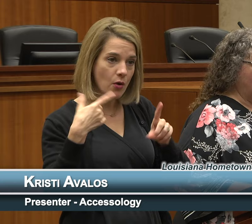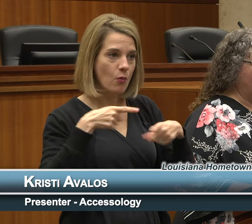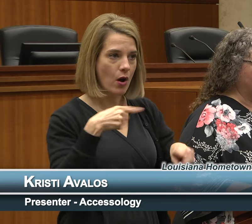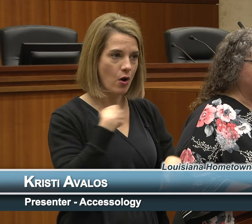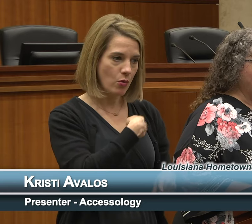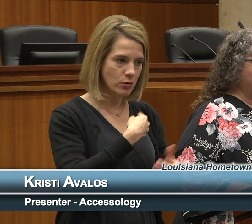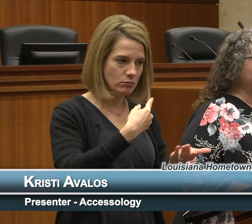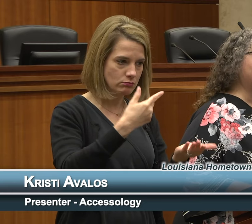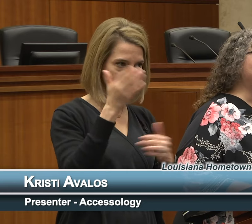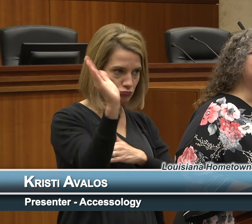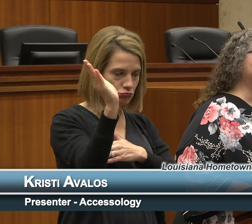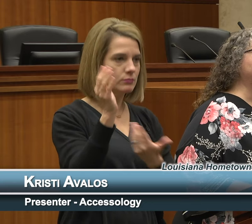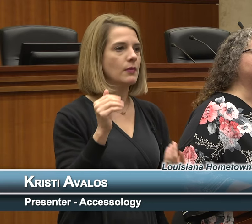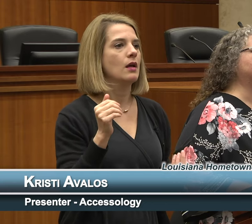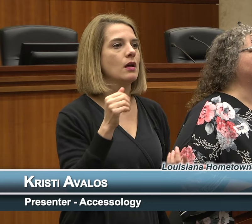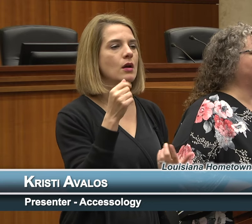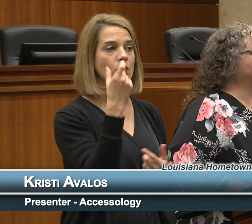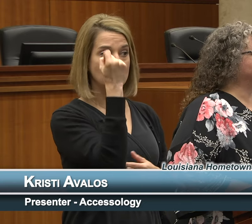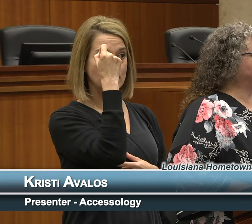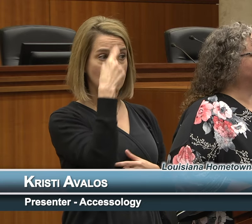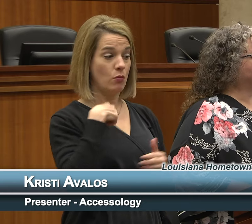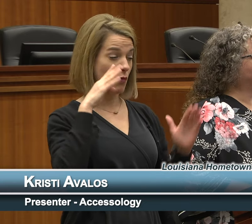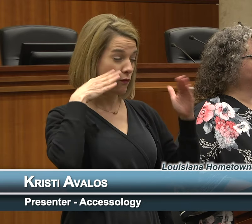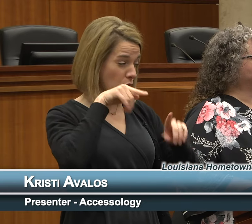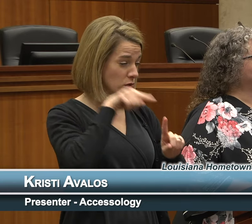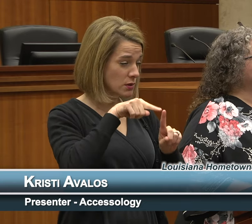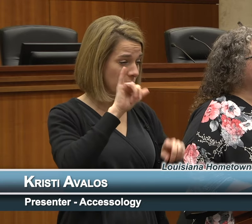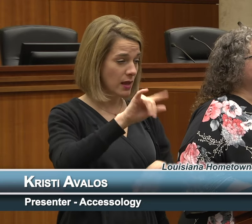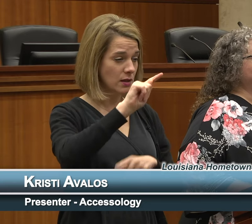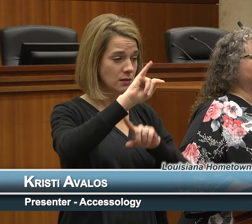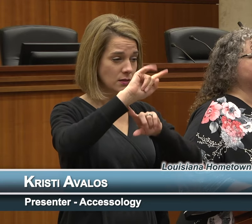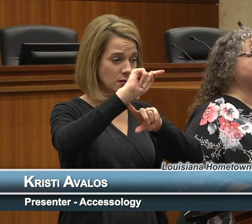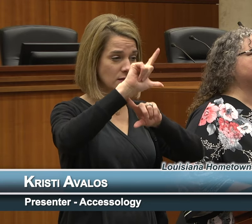but part of the reason that we're focusing on title two is because there's